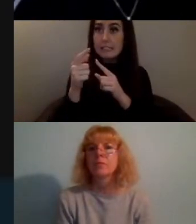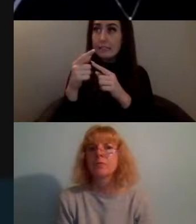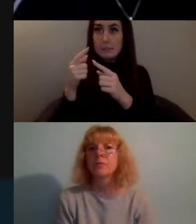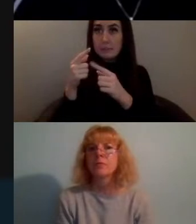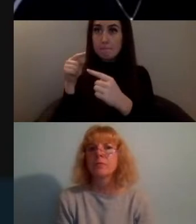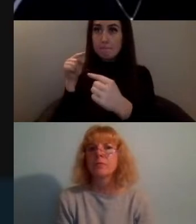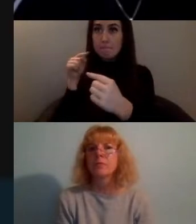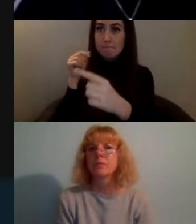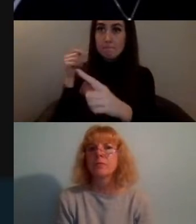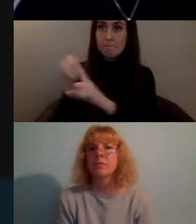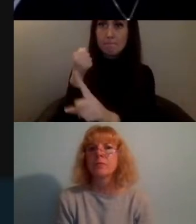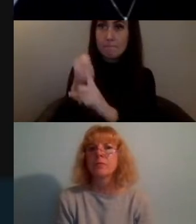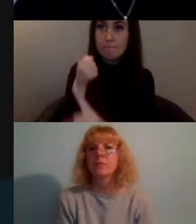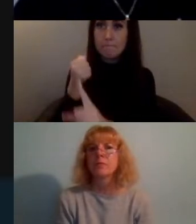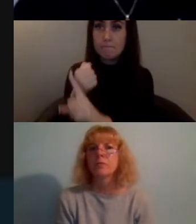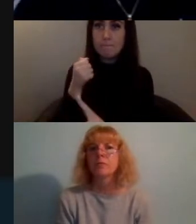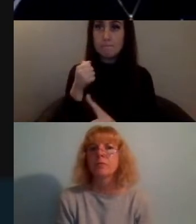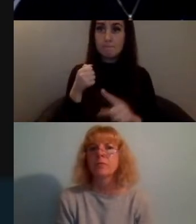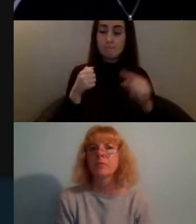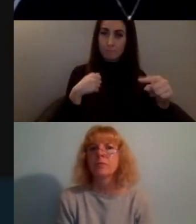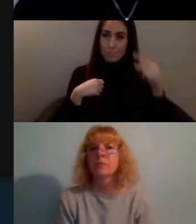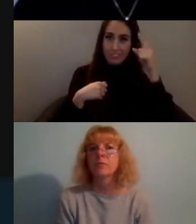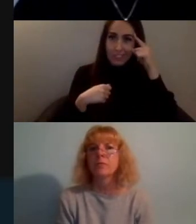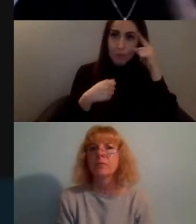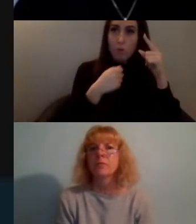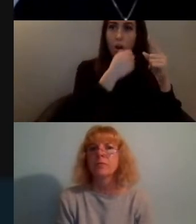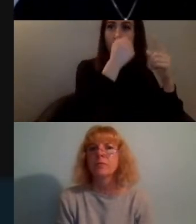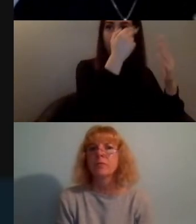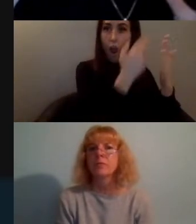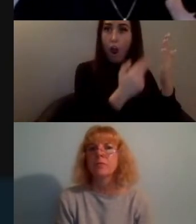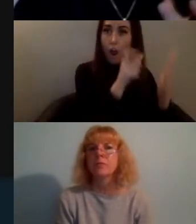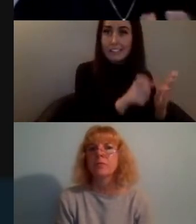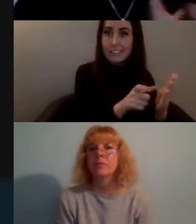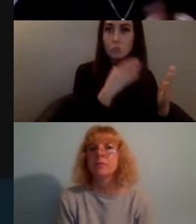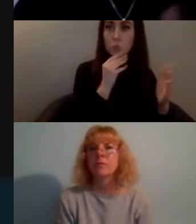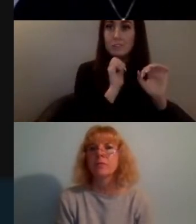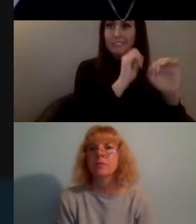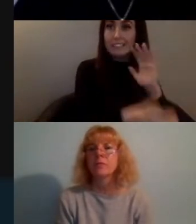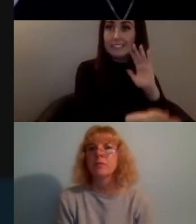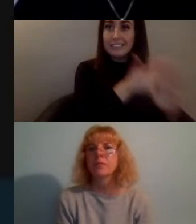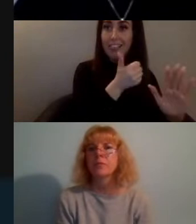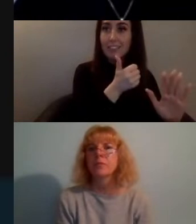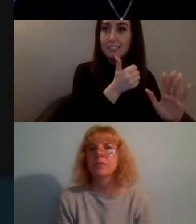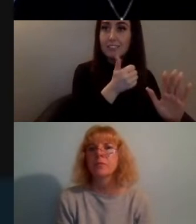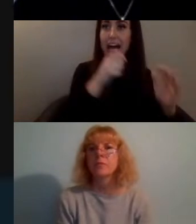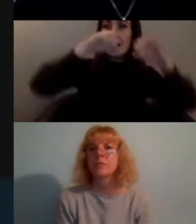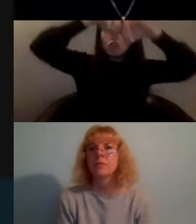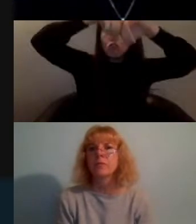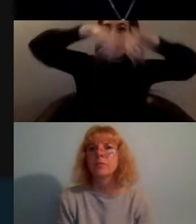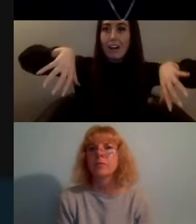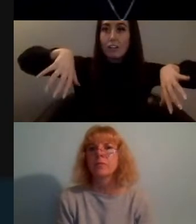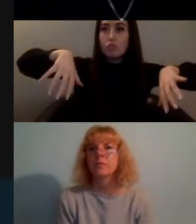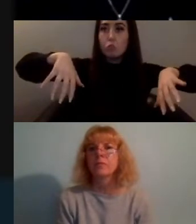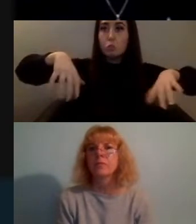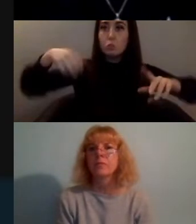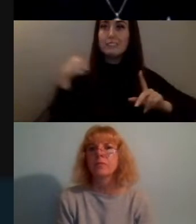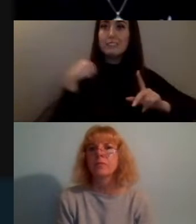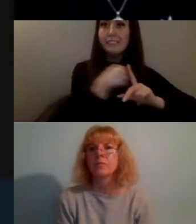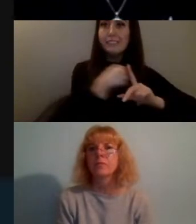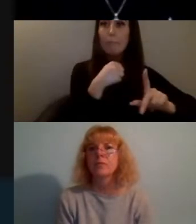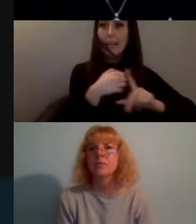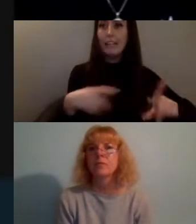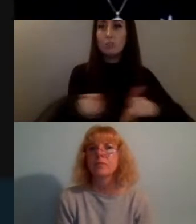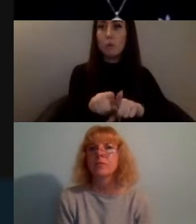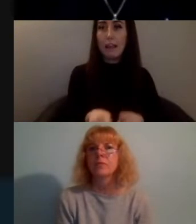using their skills for social justice together with grassroots campaigns and so - next slide -